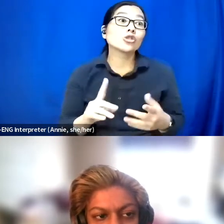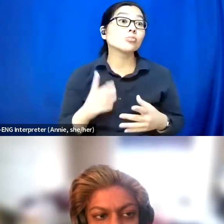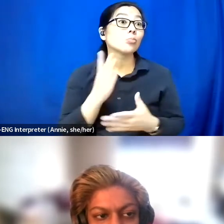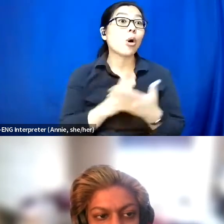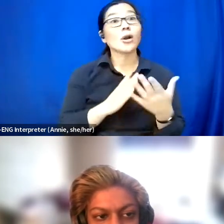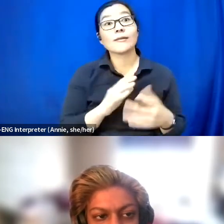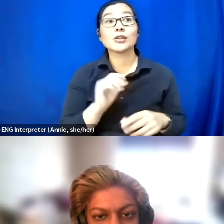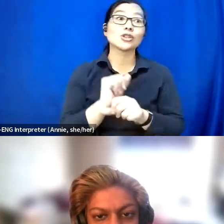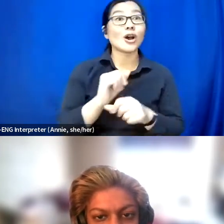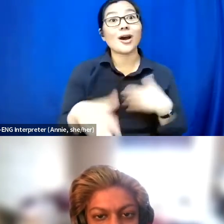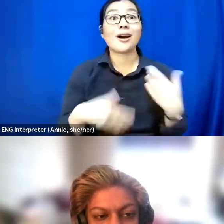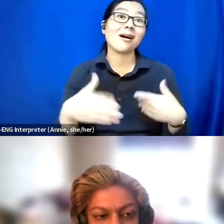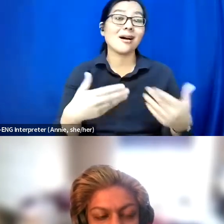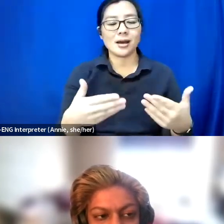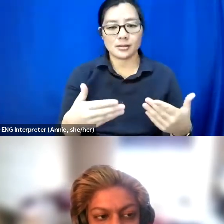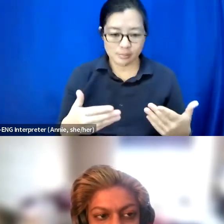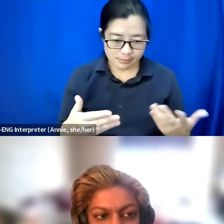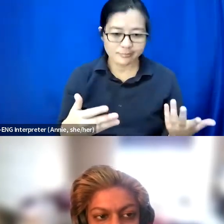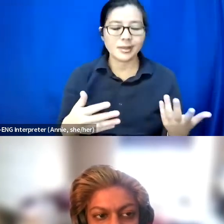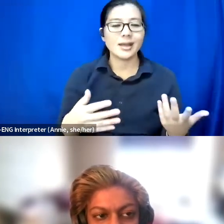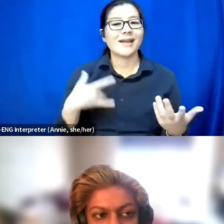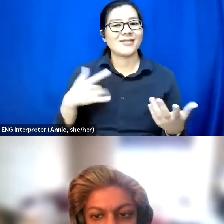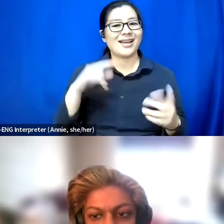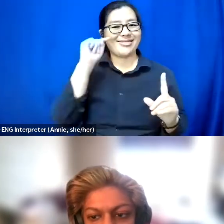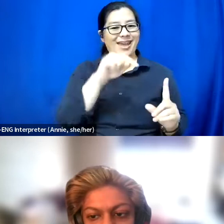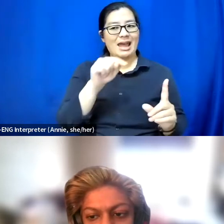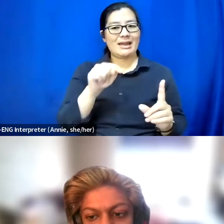to the issues that you face as a content creator,